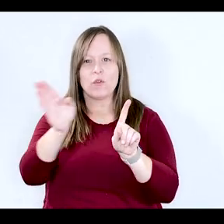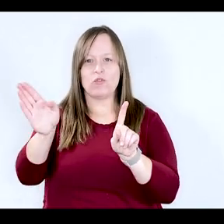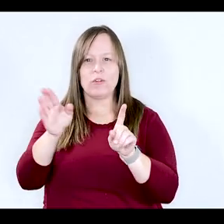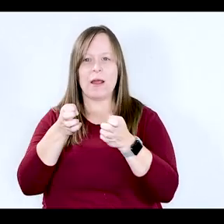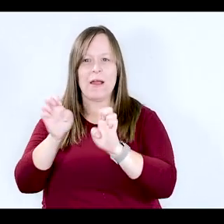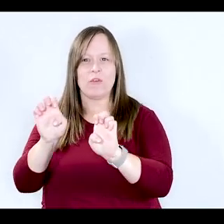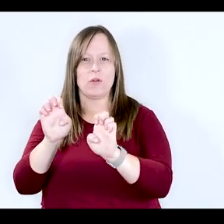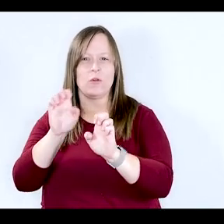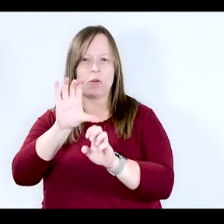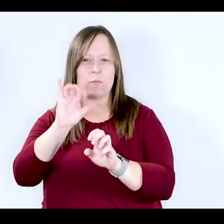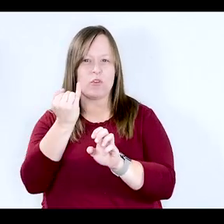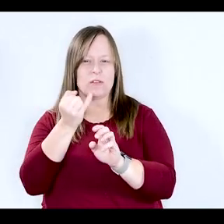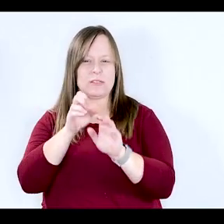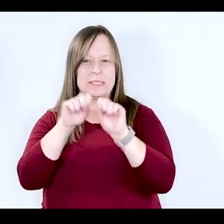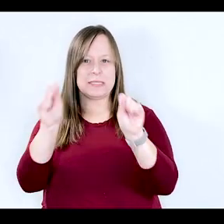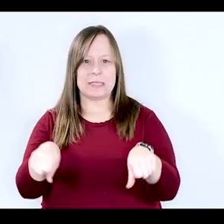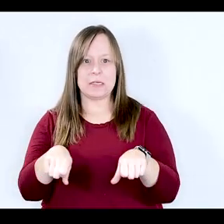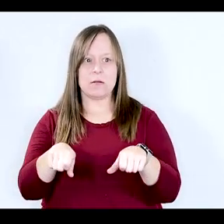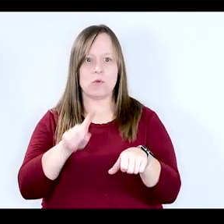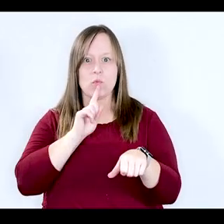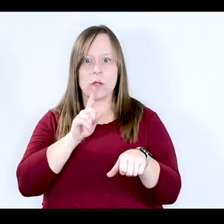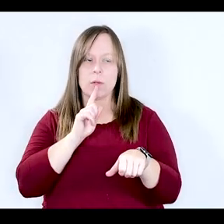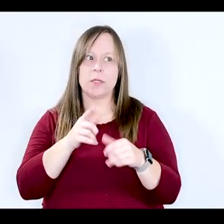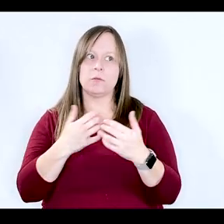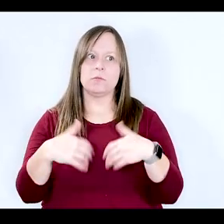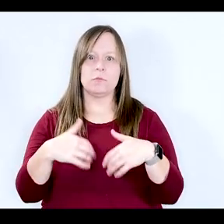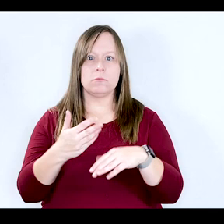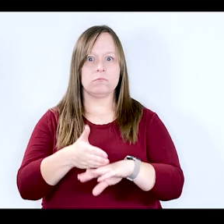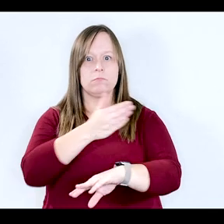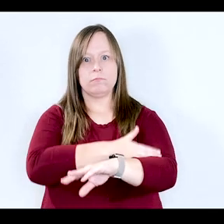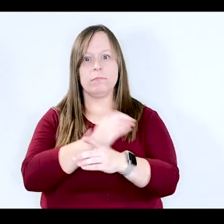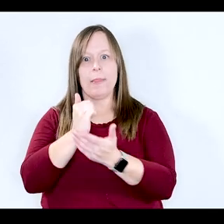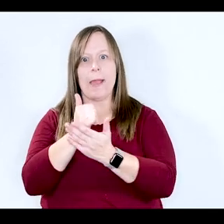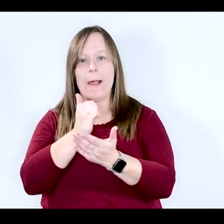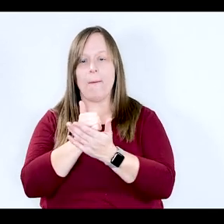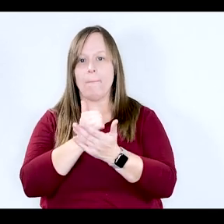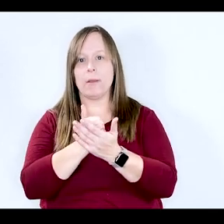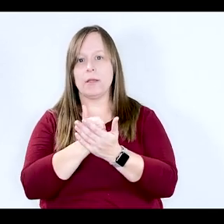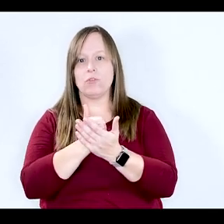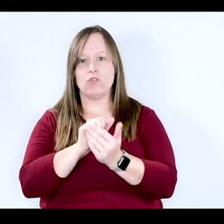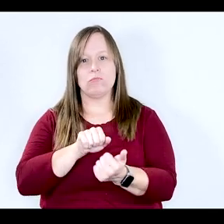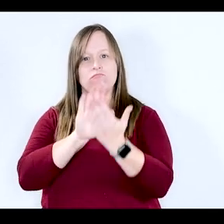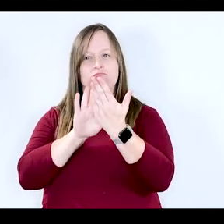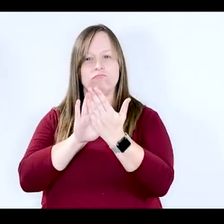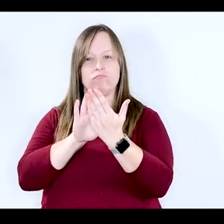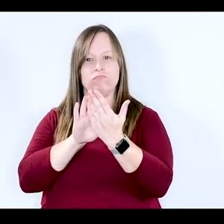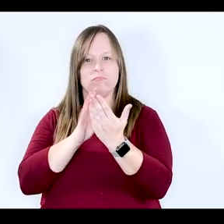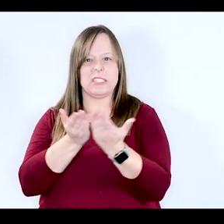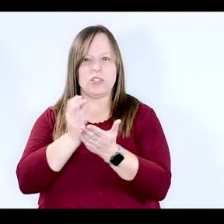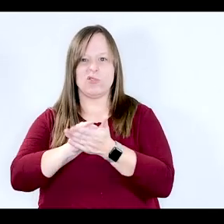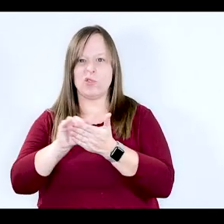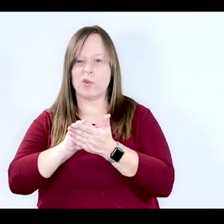effort in the criminal justice system are things that are really kind of helping to shore up the system here in New York State.